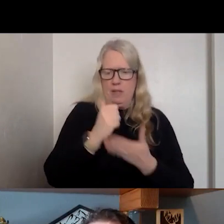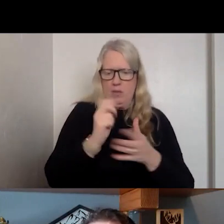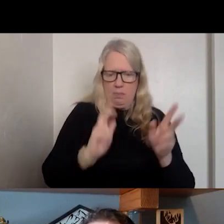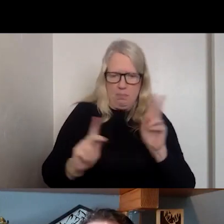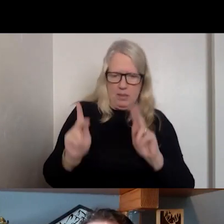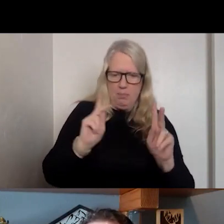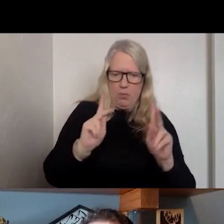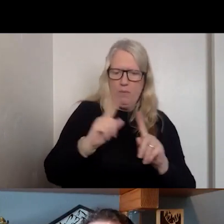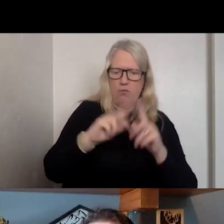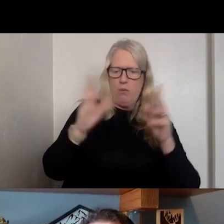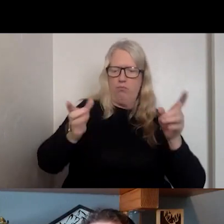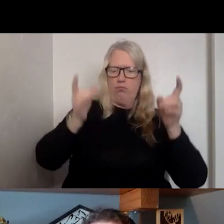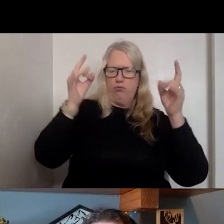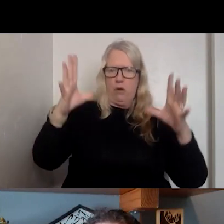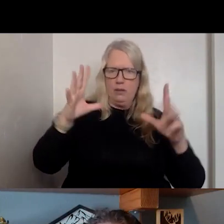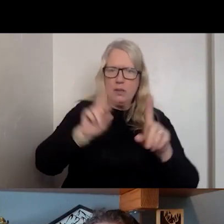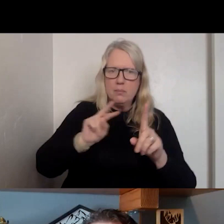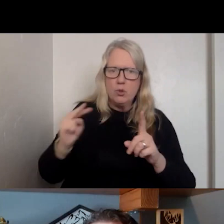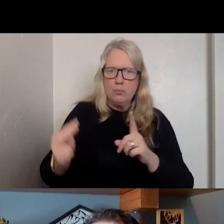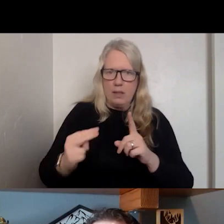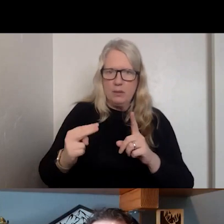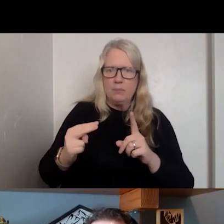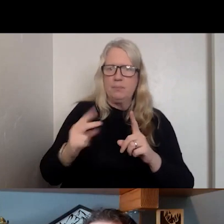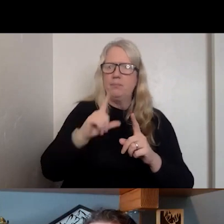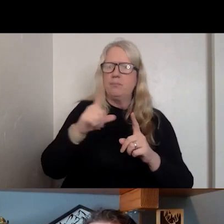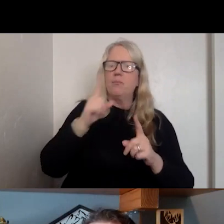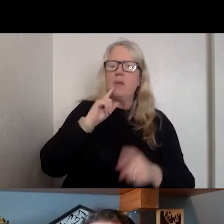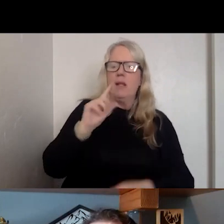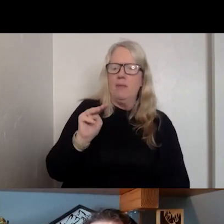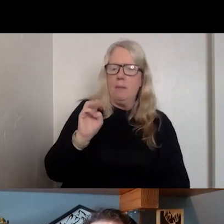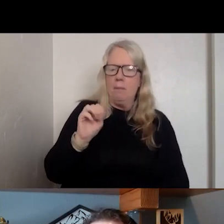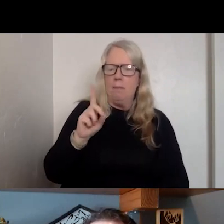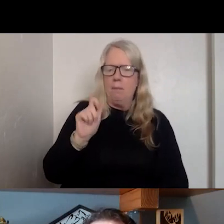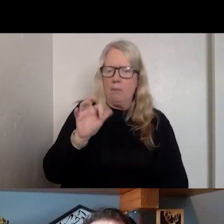CRISIS PERSPECTIVE AND USE MEDICAID FUNDING AND NONFUNDING